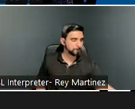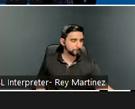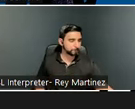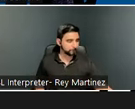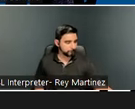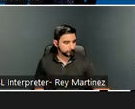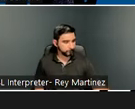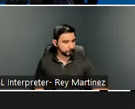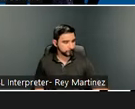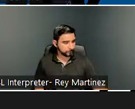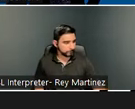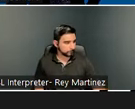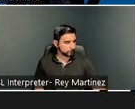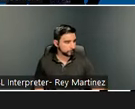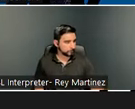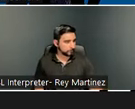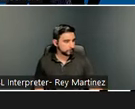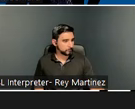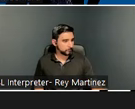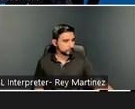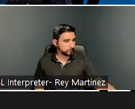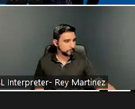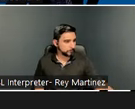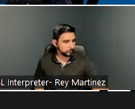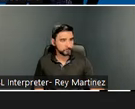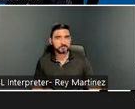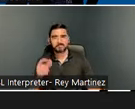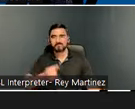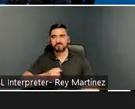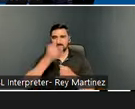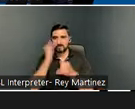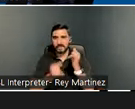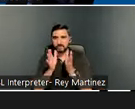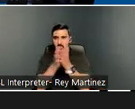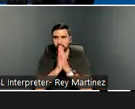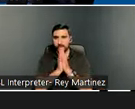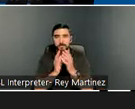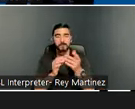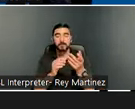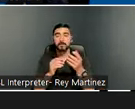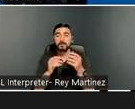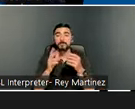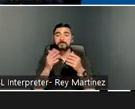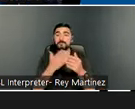One last request that we’d like you to complete. We’d like to ask you to please take three minutes